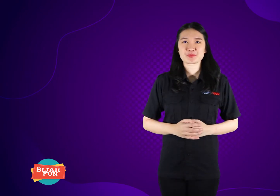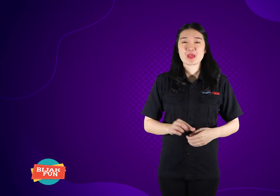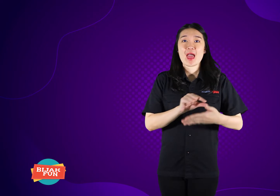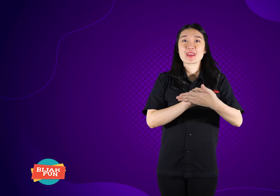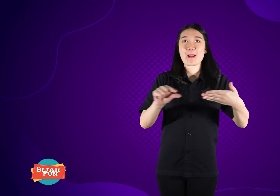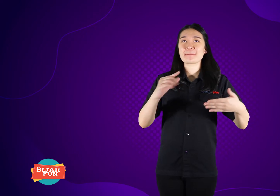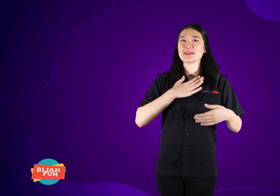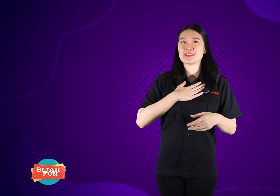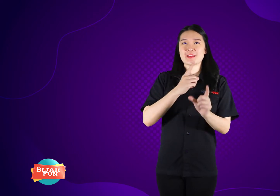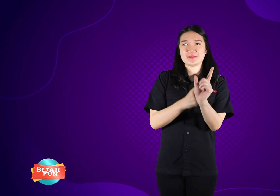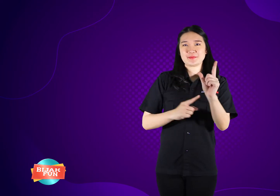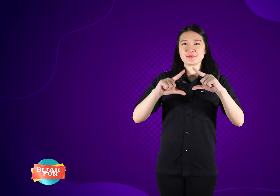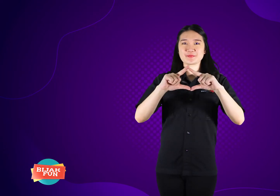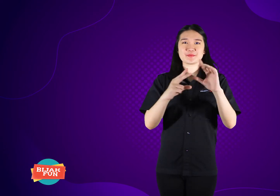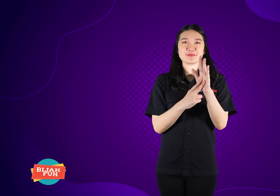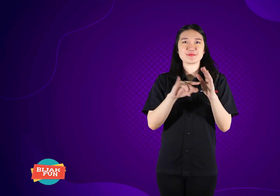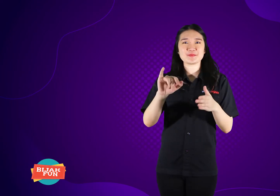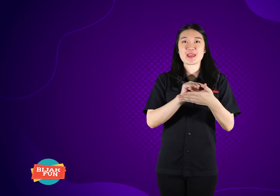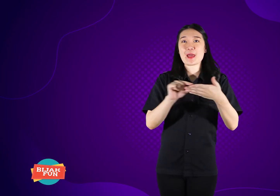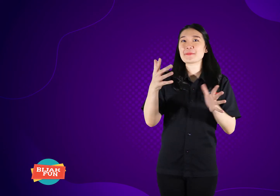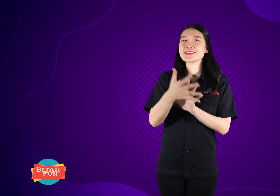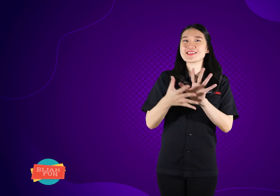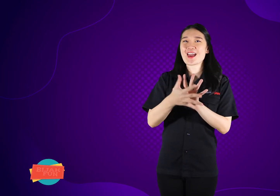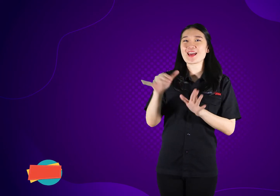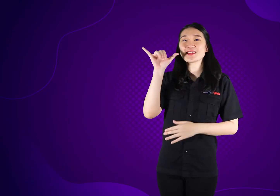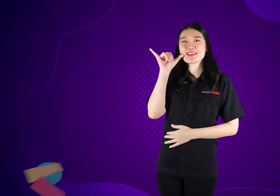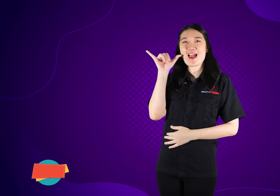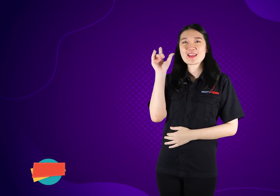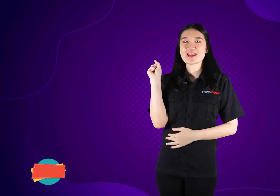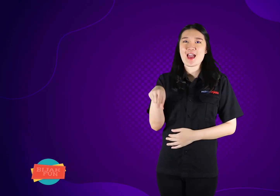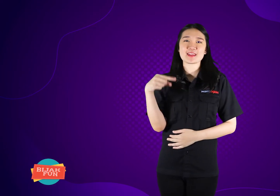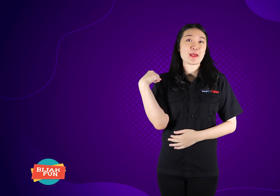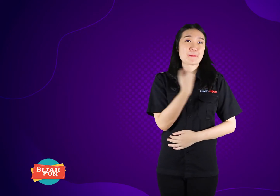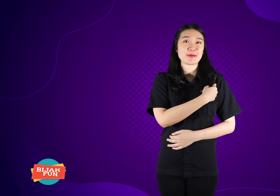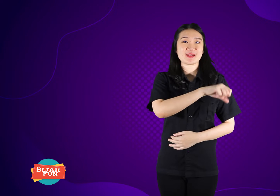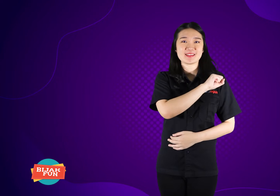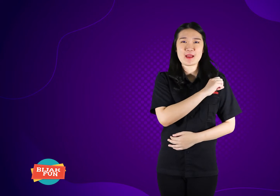My name is Yani the sign name like this from KamiBijak.